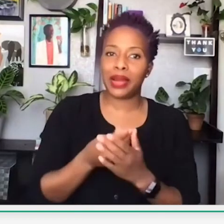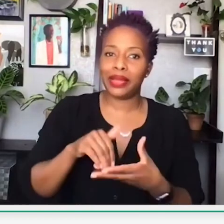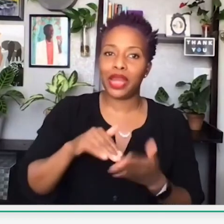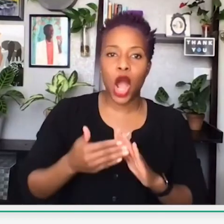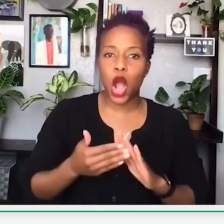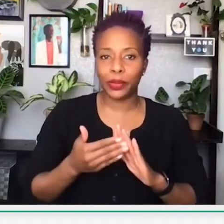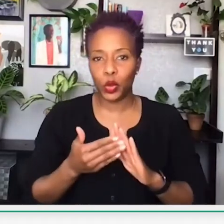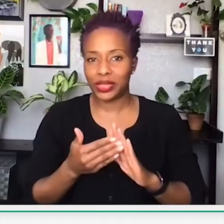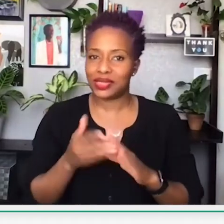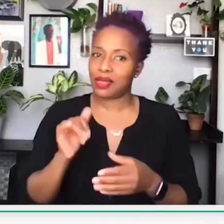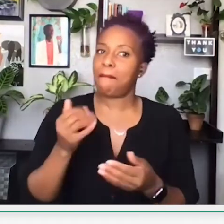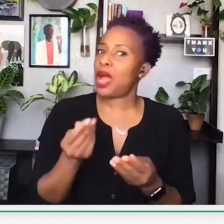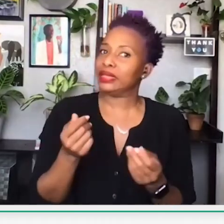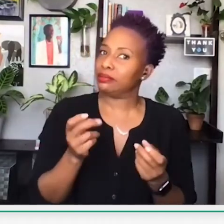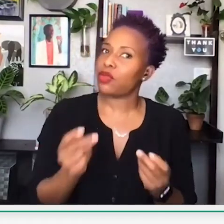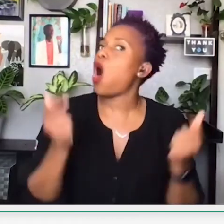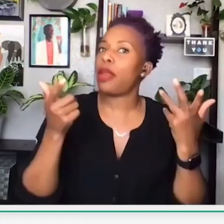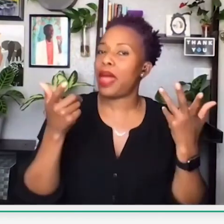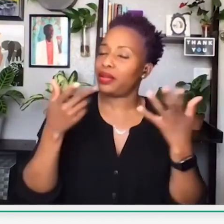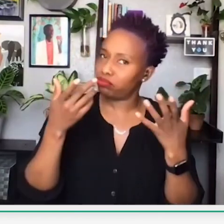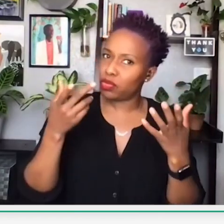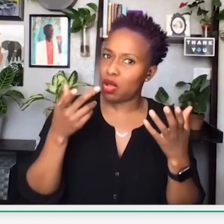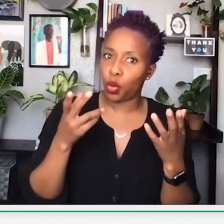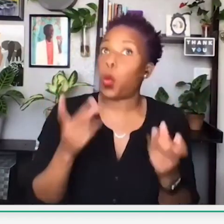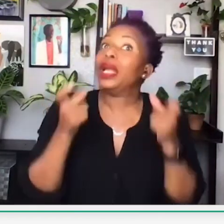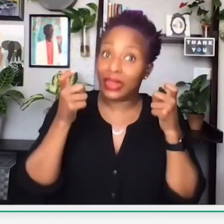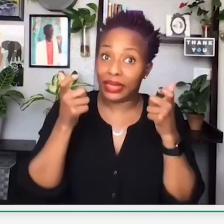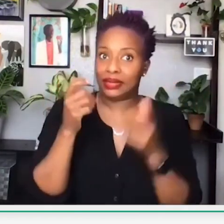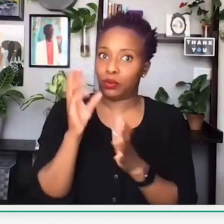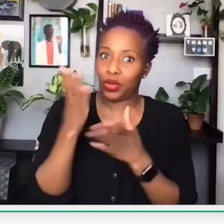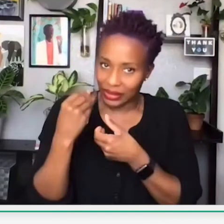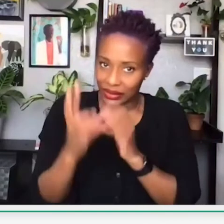And it's because black individuals don't keep their money within our community.